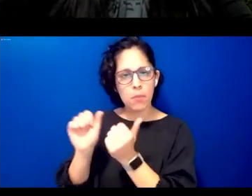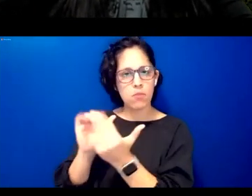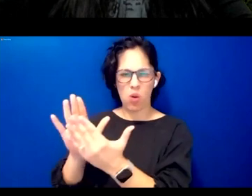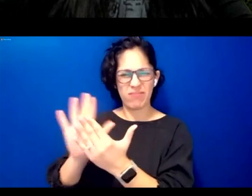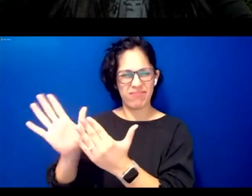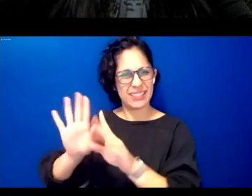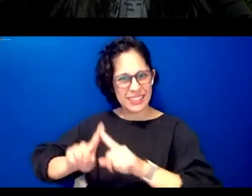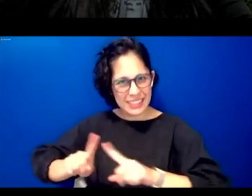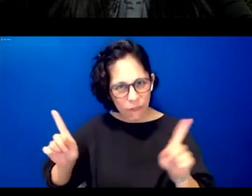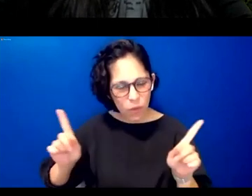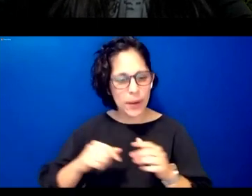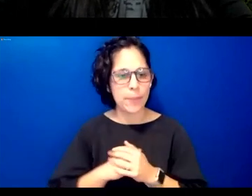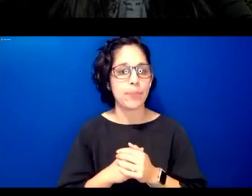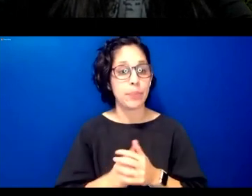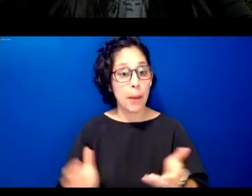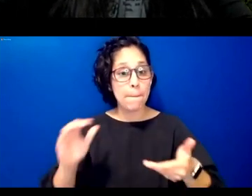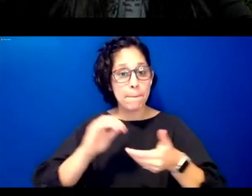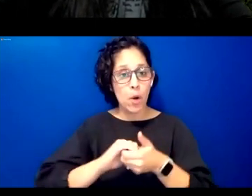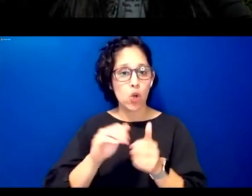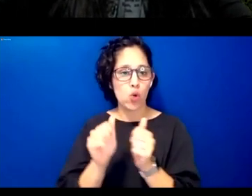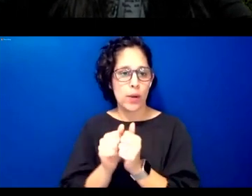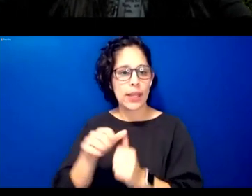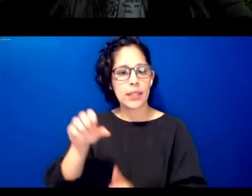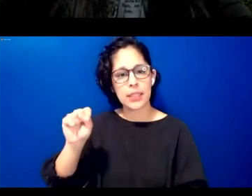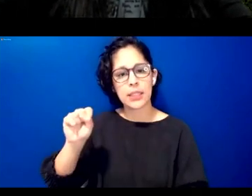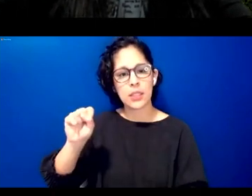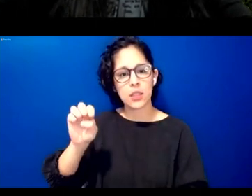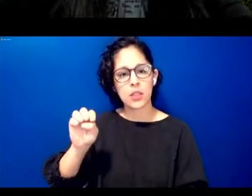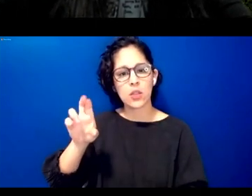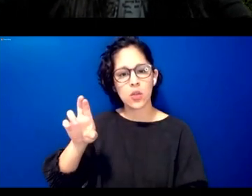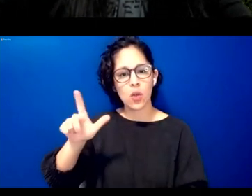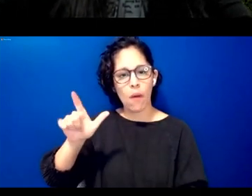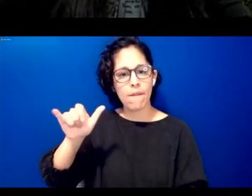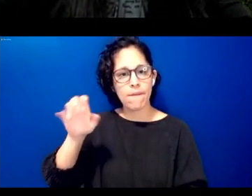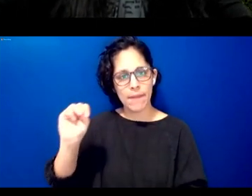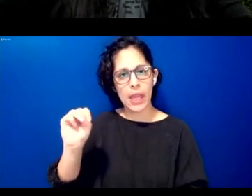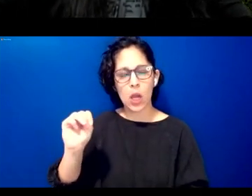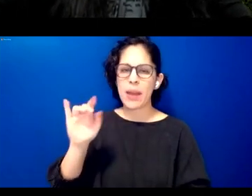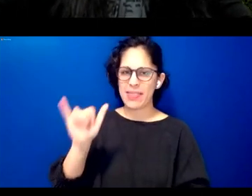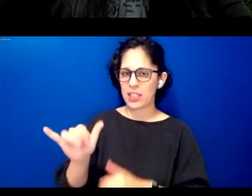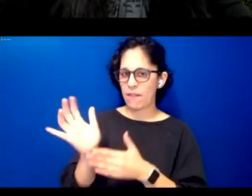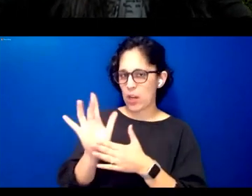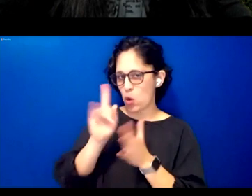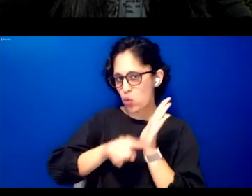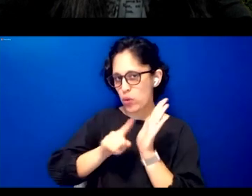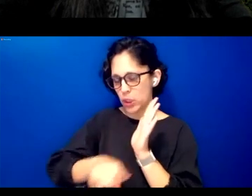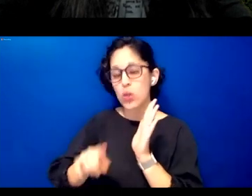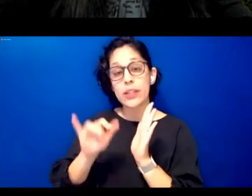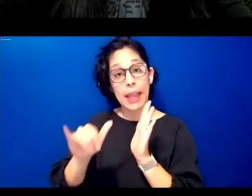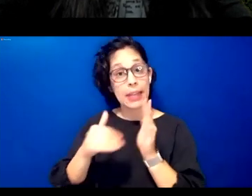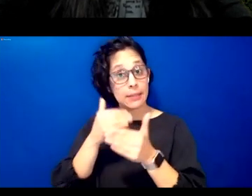cell film informed by the techniques of participatory video research the development process and